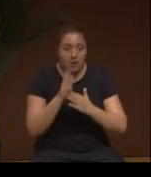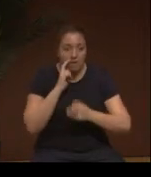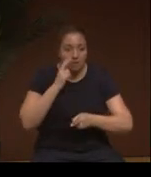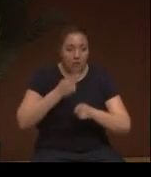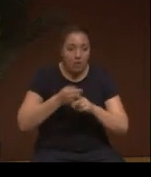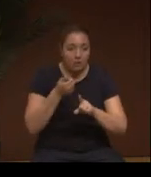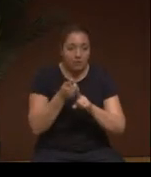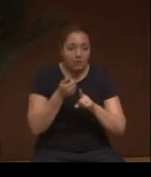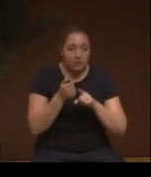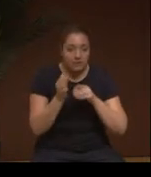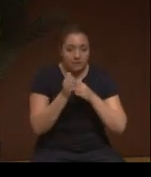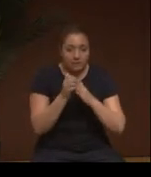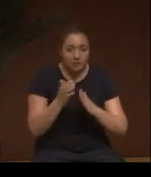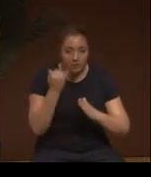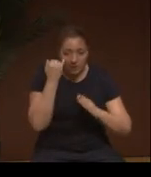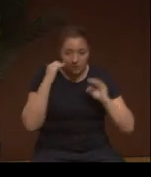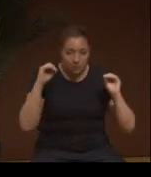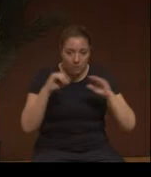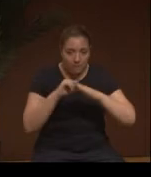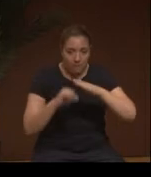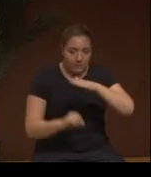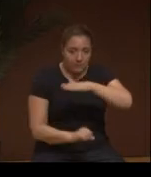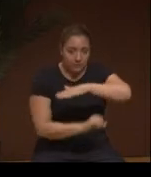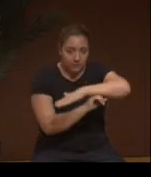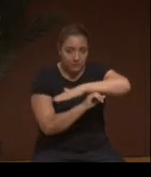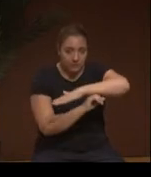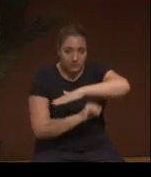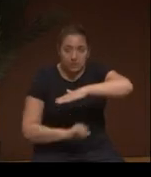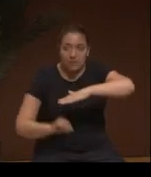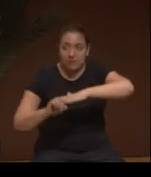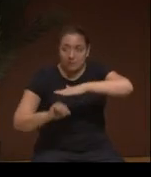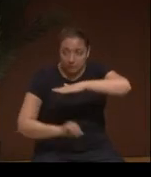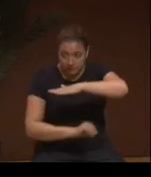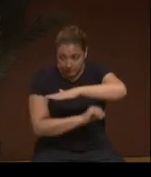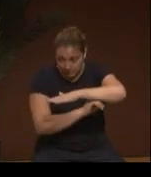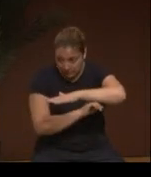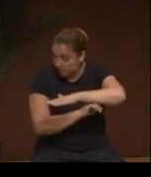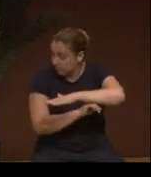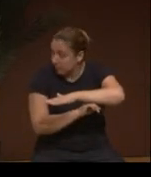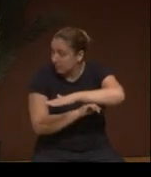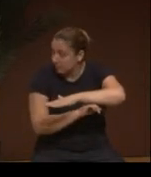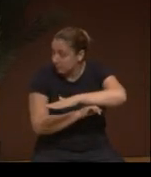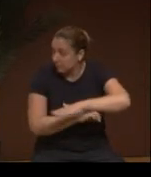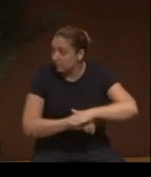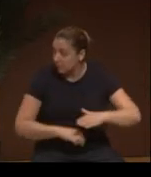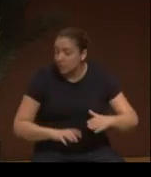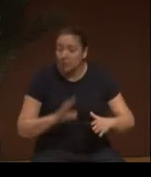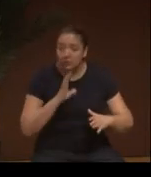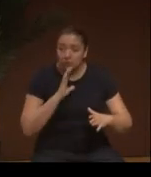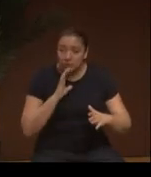if you don't have foundation, foundation, foundation, foundation. Talk to people.